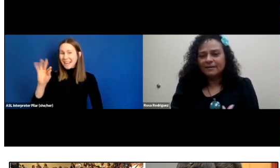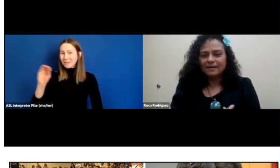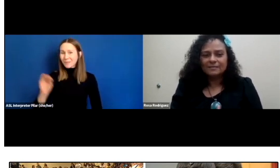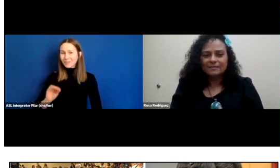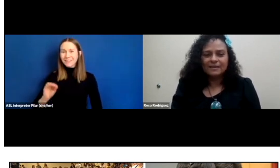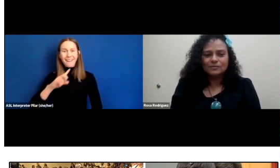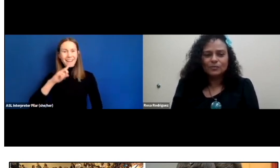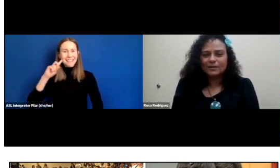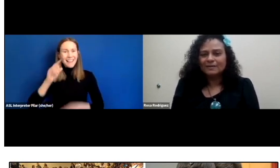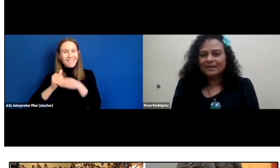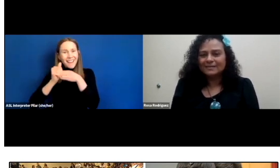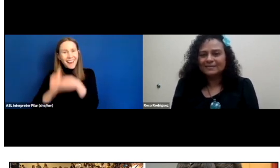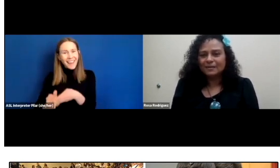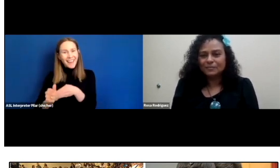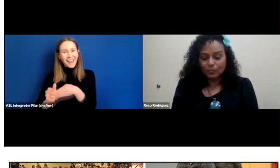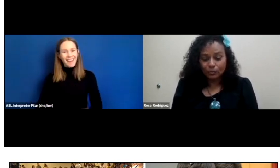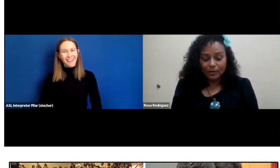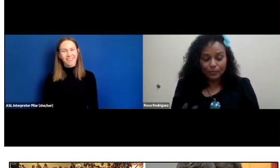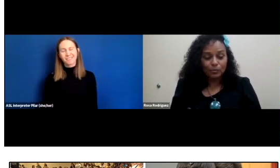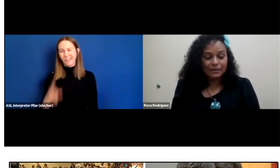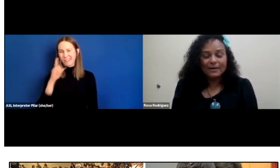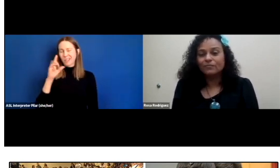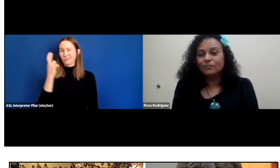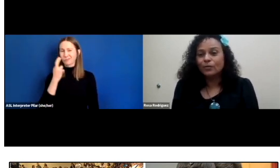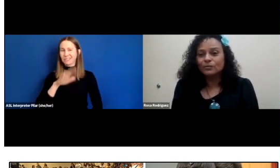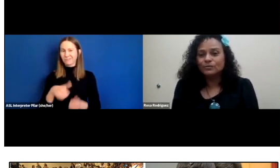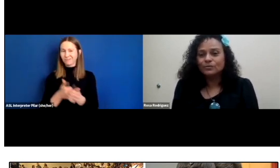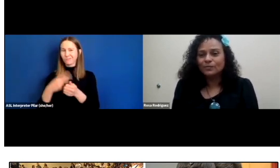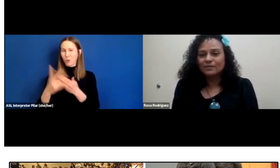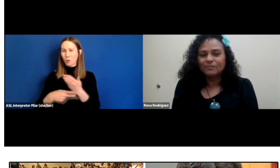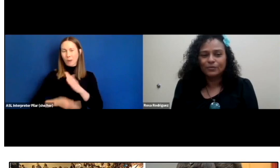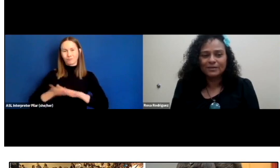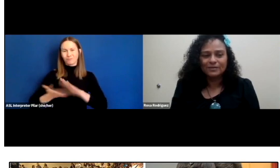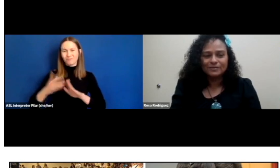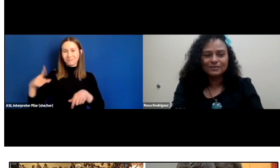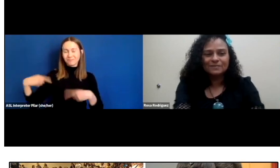And I think that's what has kept the program going now for almost 24 years.